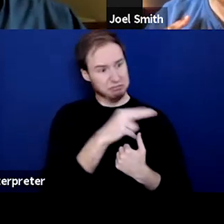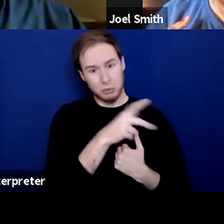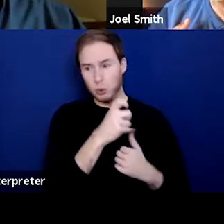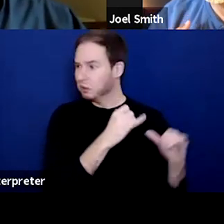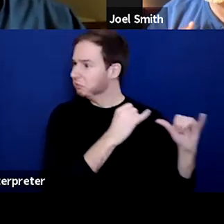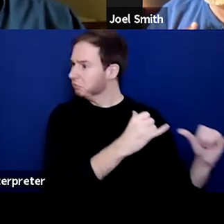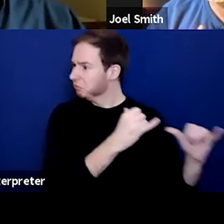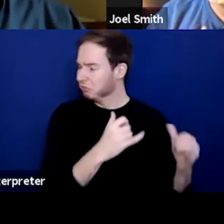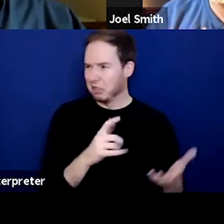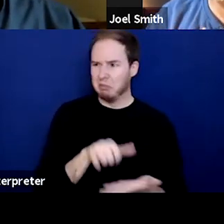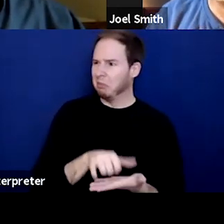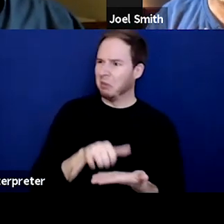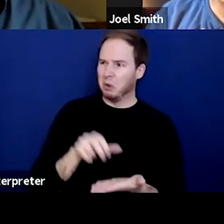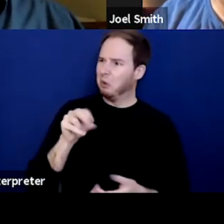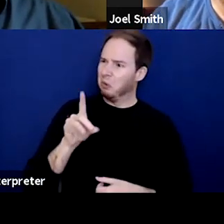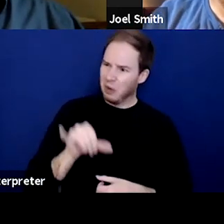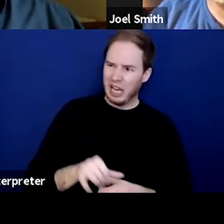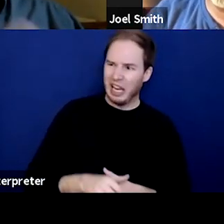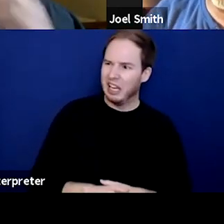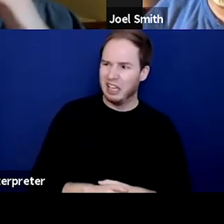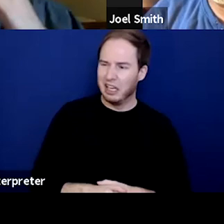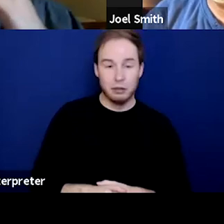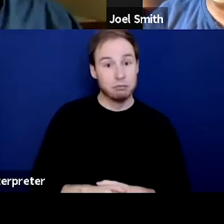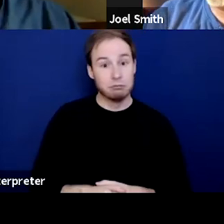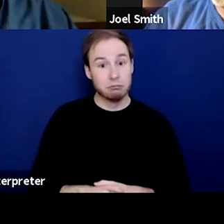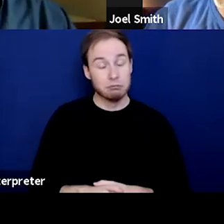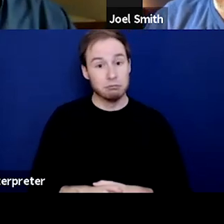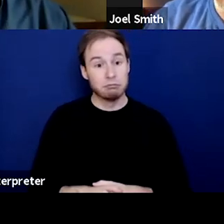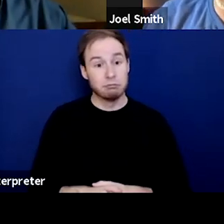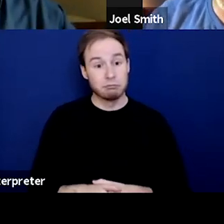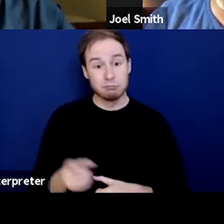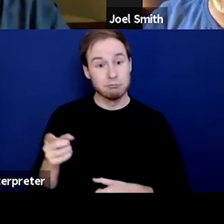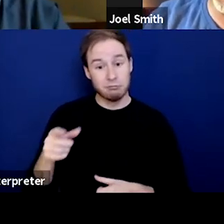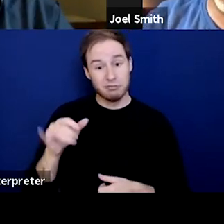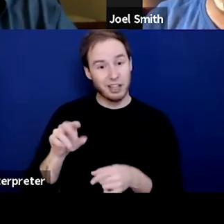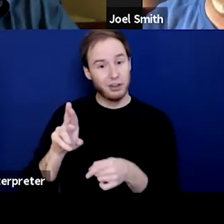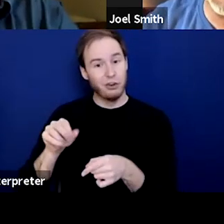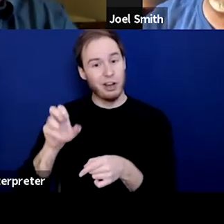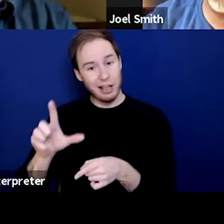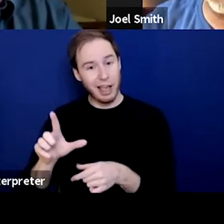or where I came from, Boyd, and people like Racquel and Steve burst my little bubble.